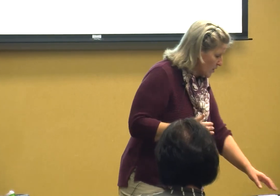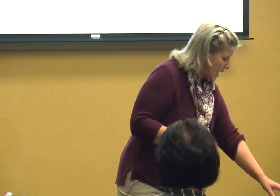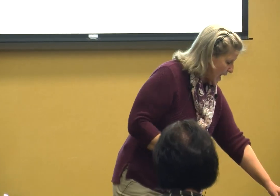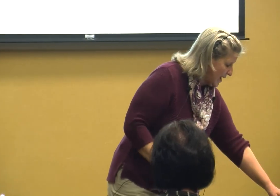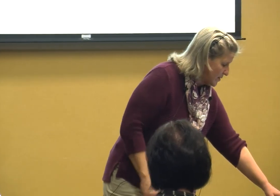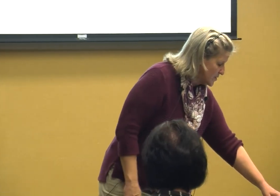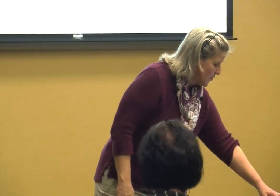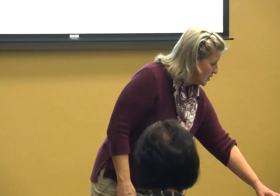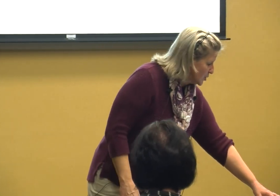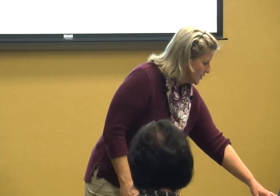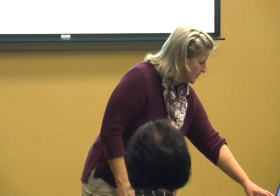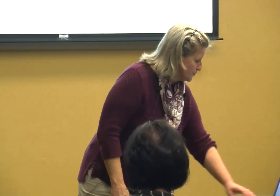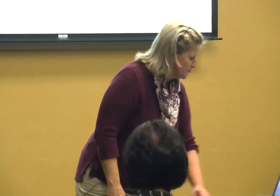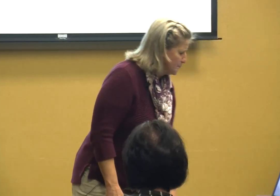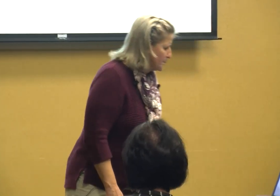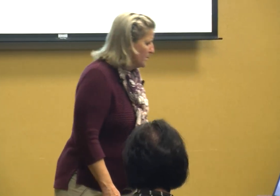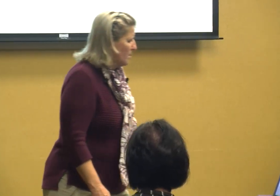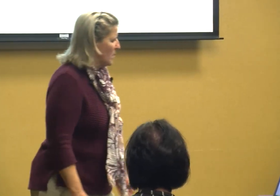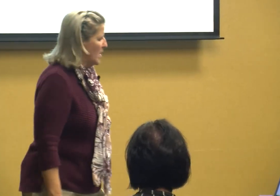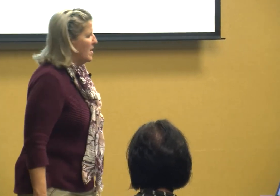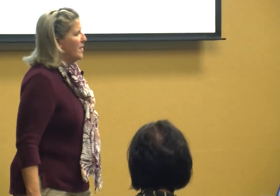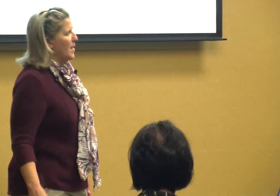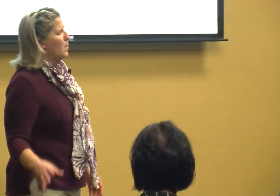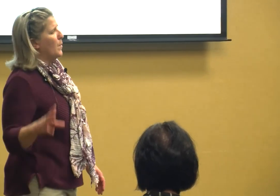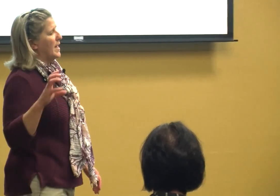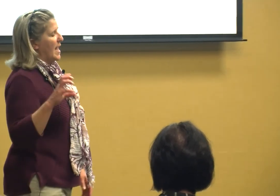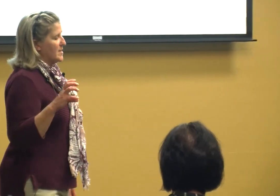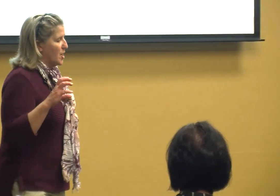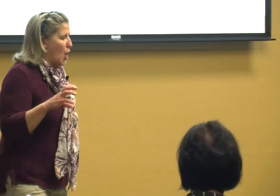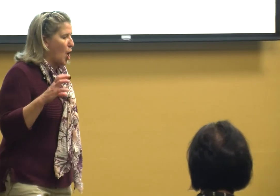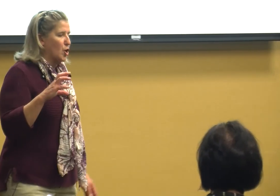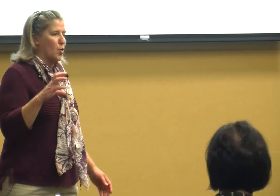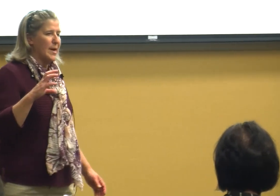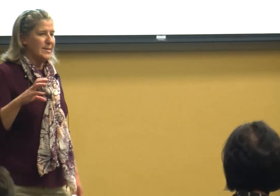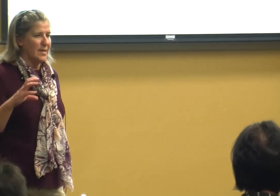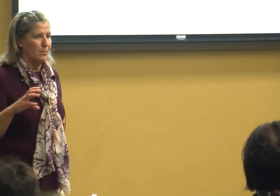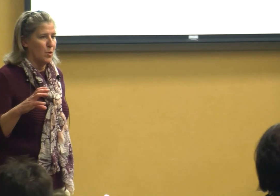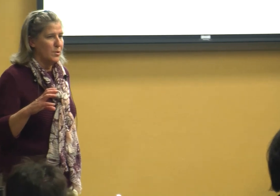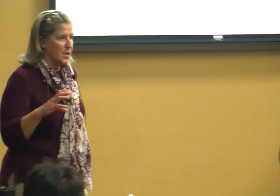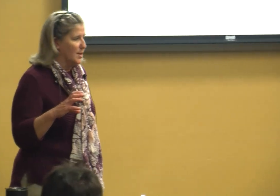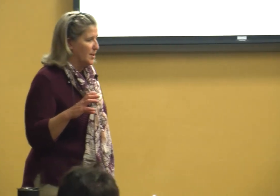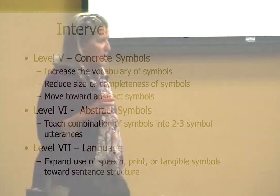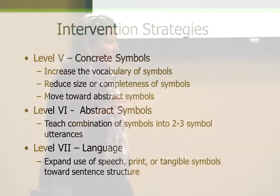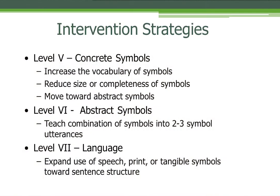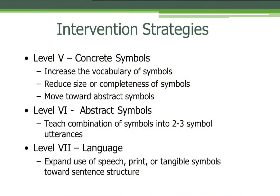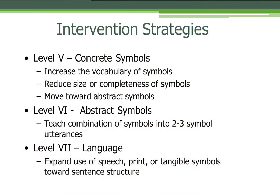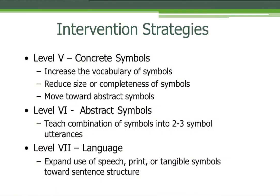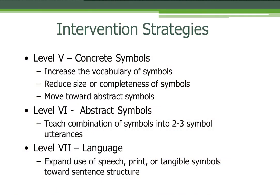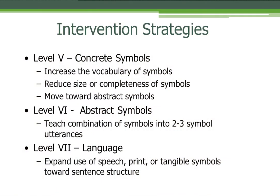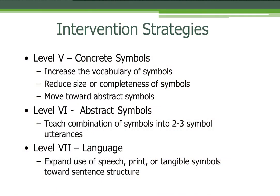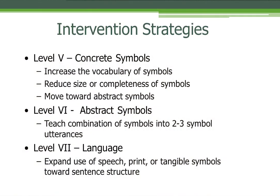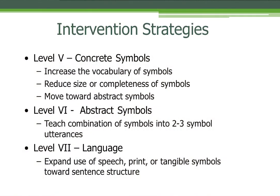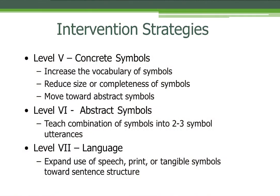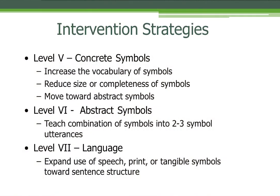going to add those functions then when we get to concrete symbols which is that if that's where